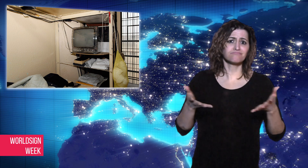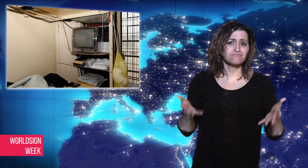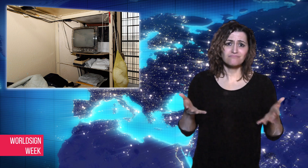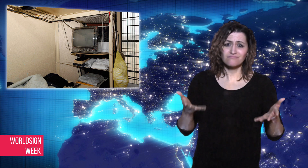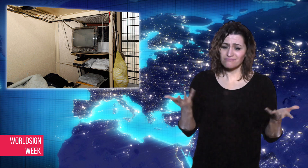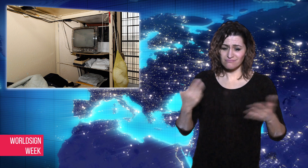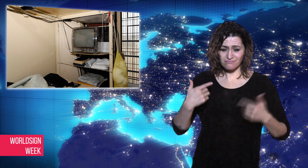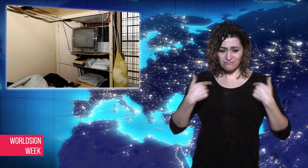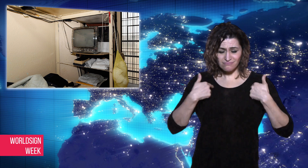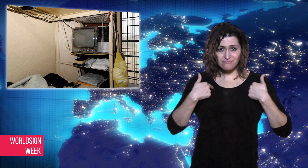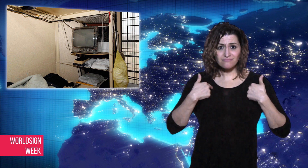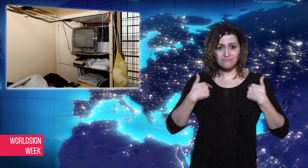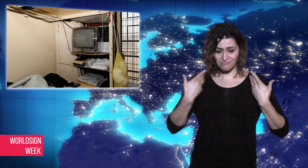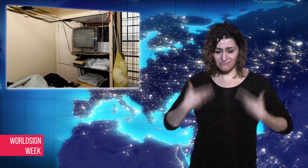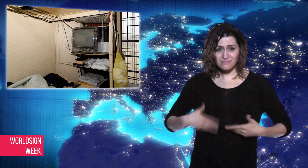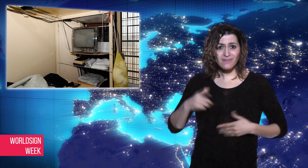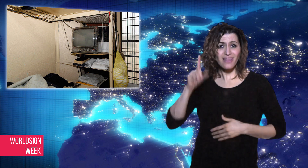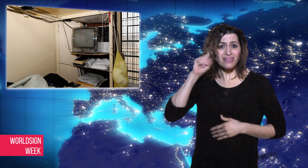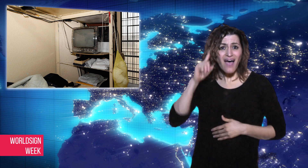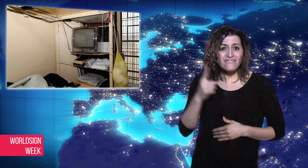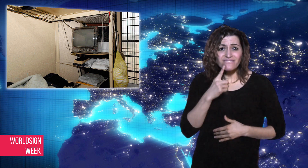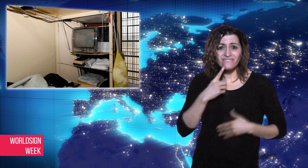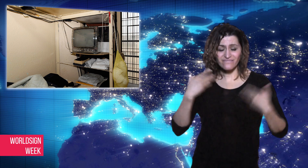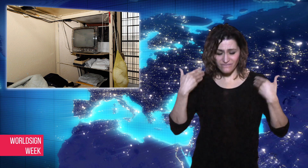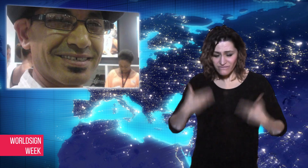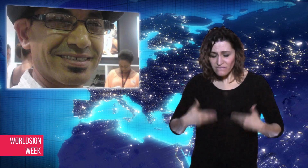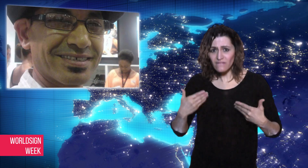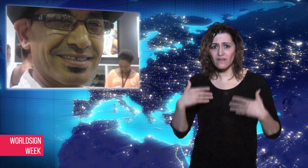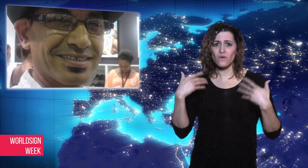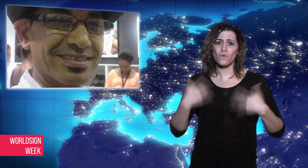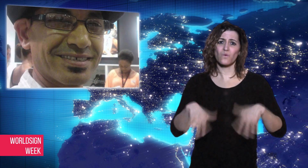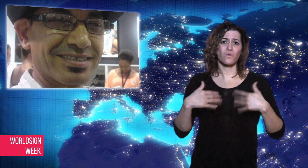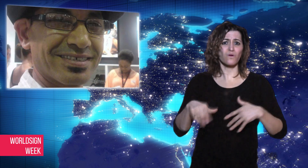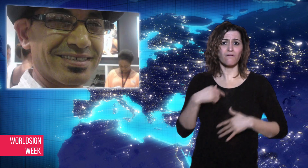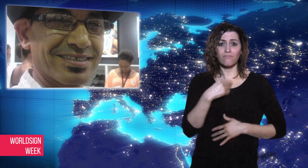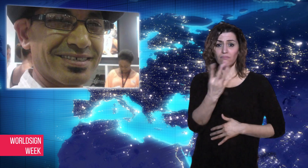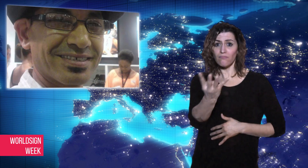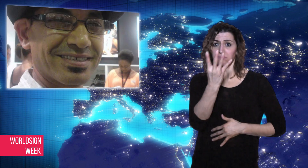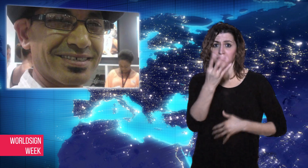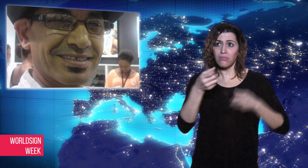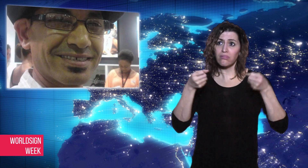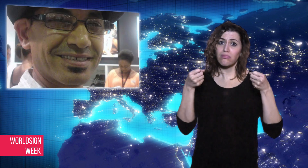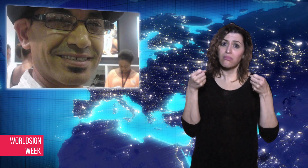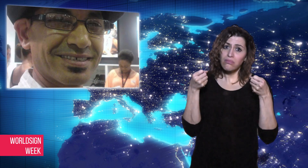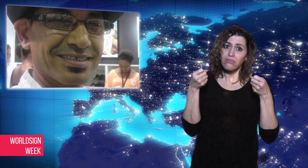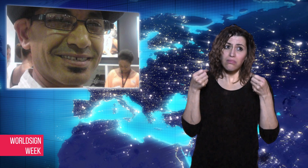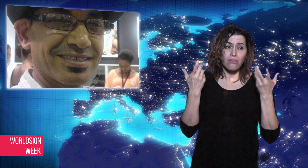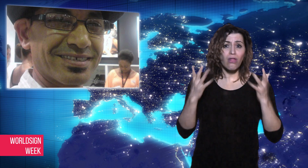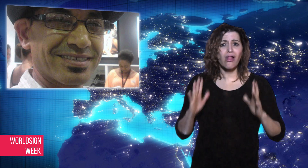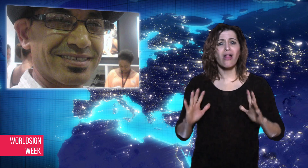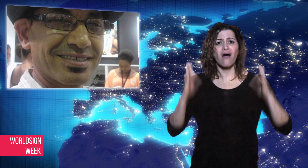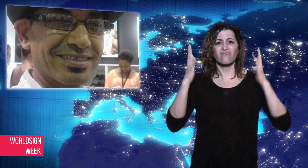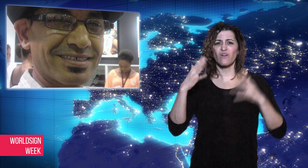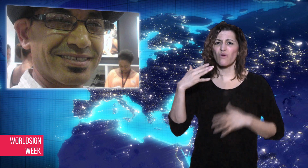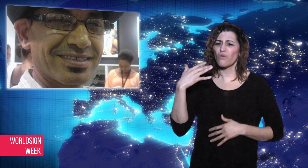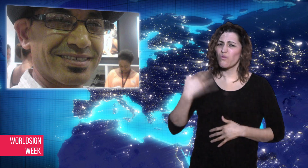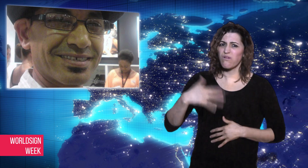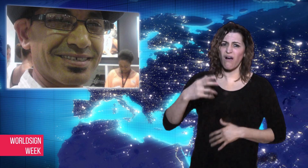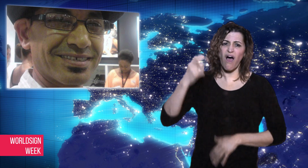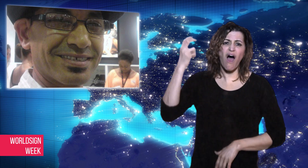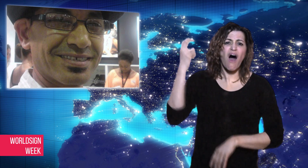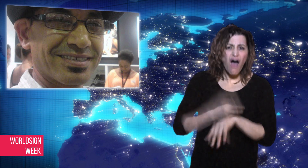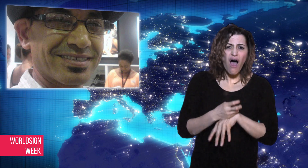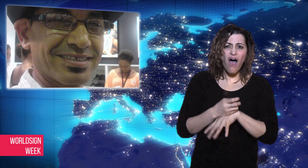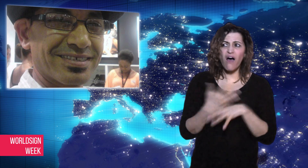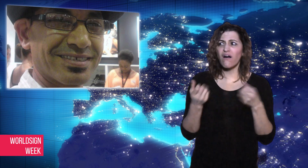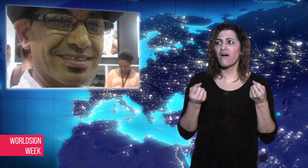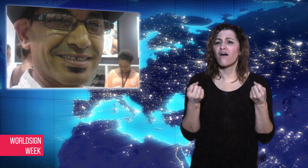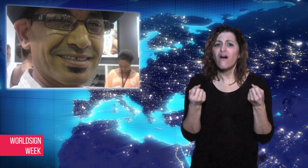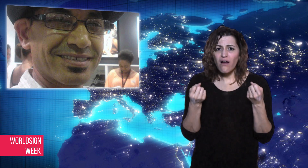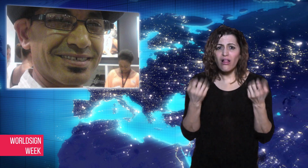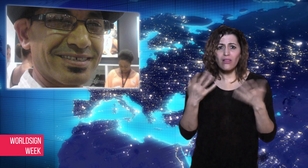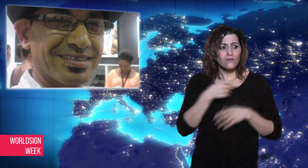watch TV, communicate with other